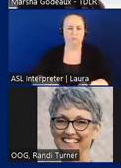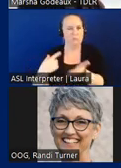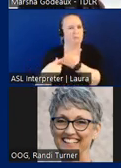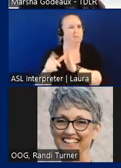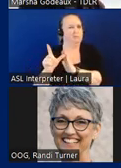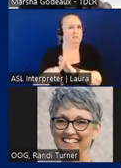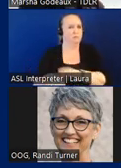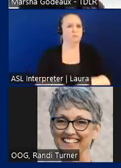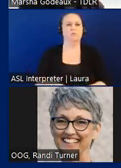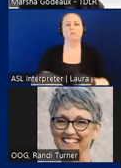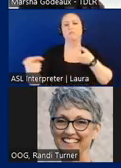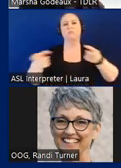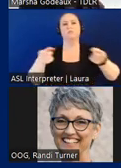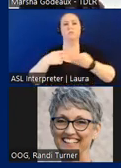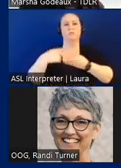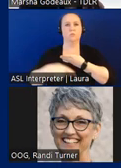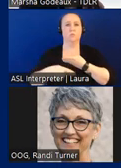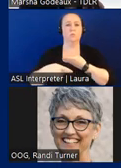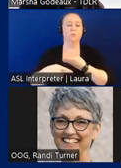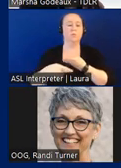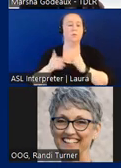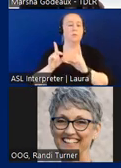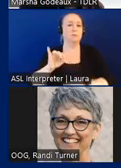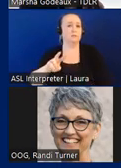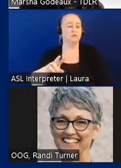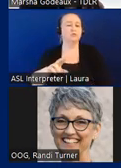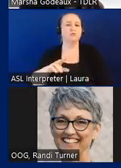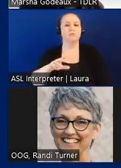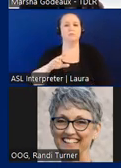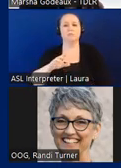program management division audits licensees to ensure that they are all following the